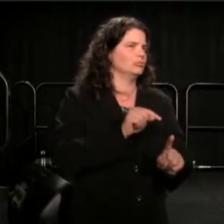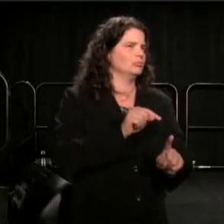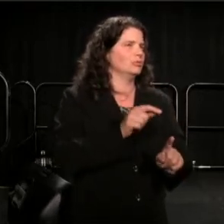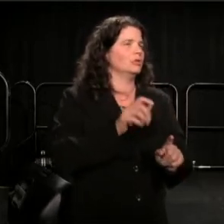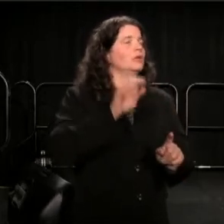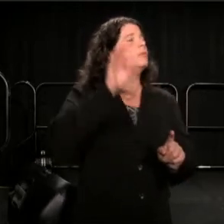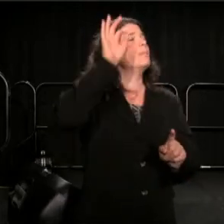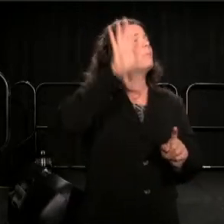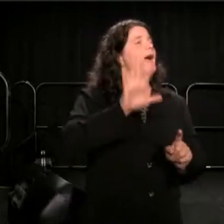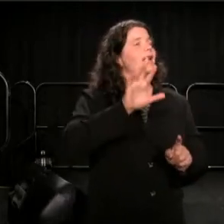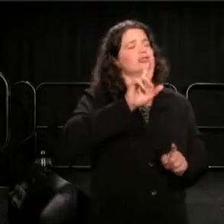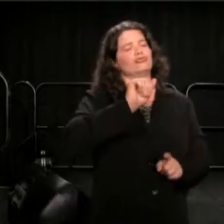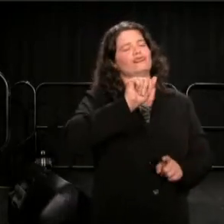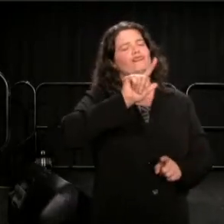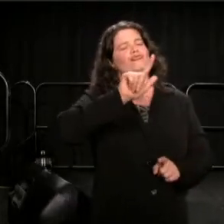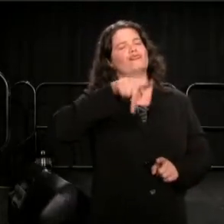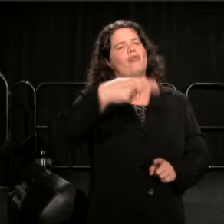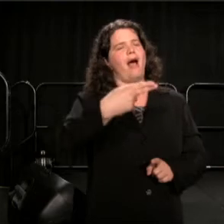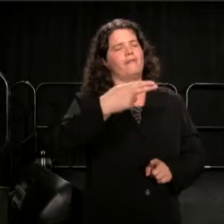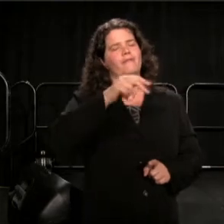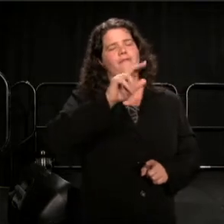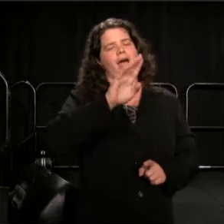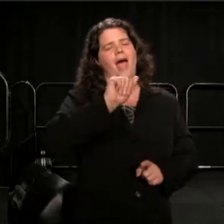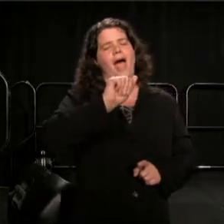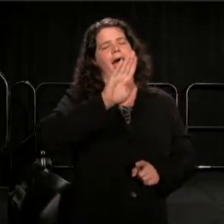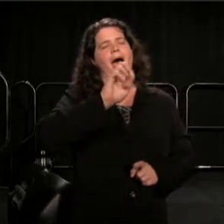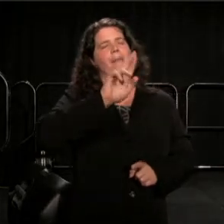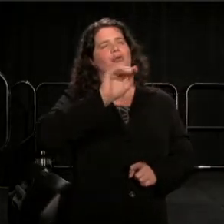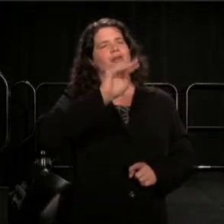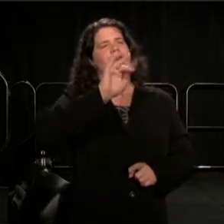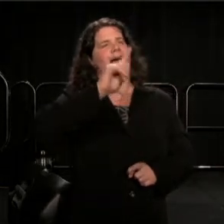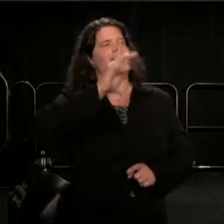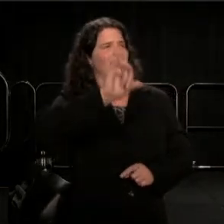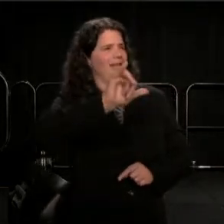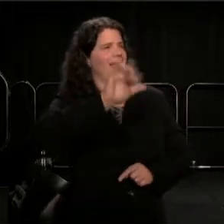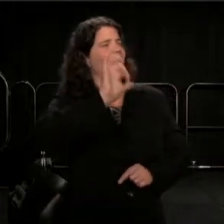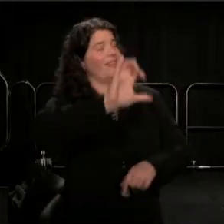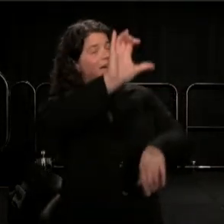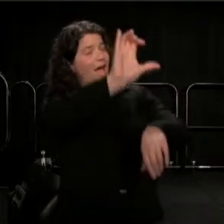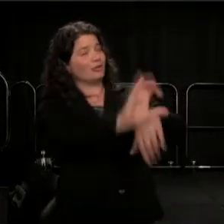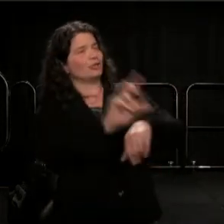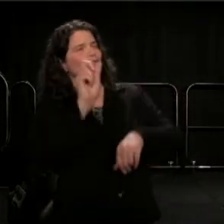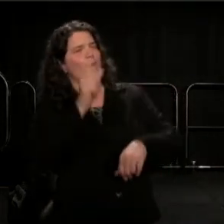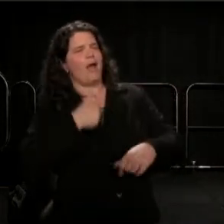And it's the same church where I met Dr Martin Luther King Jr.